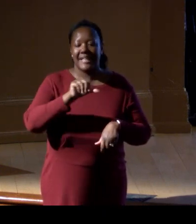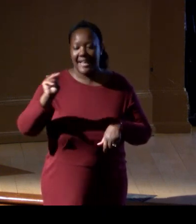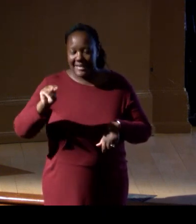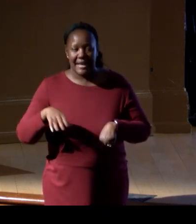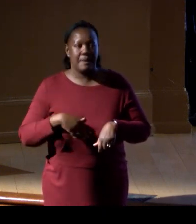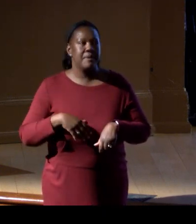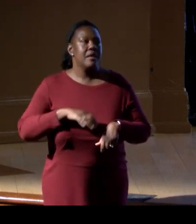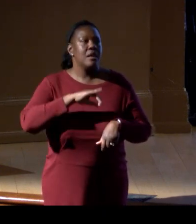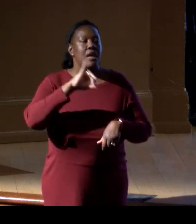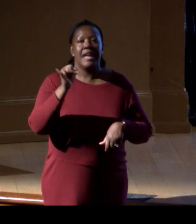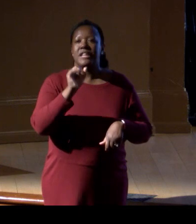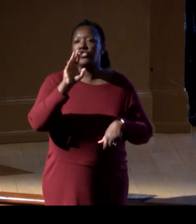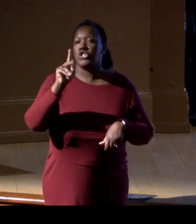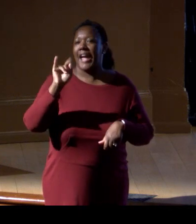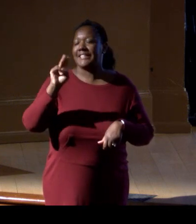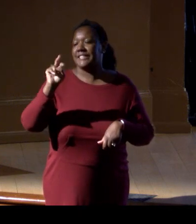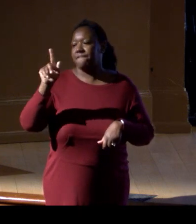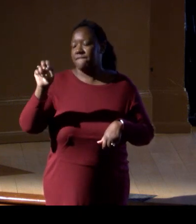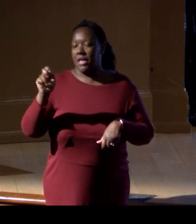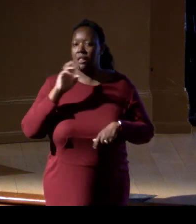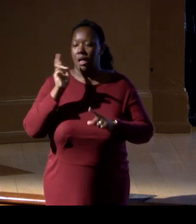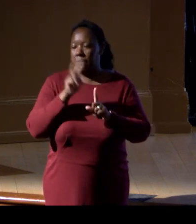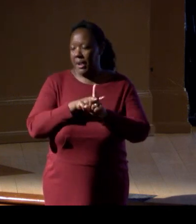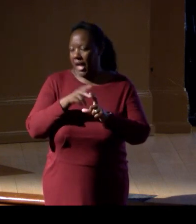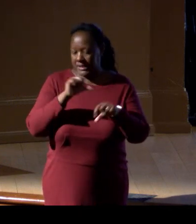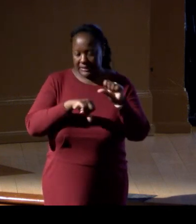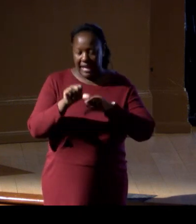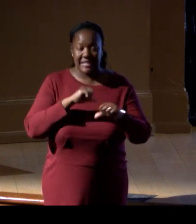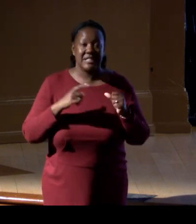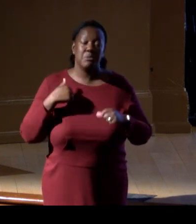and we took a year of data at 3,000 meters